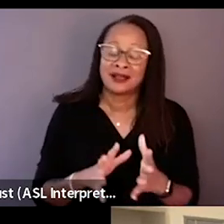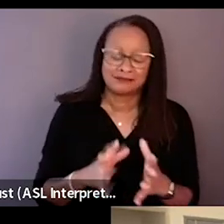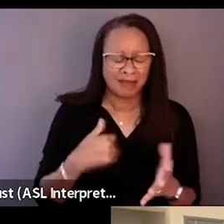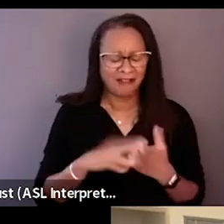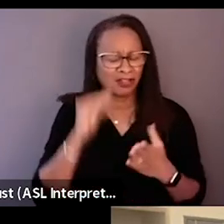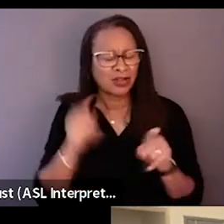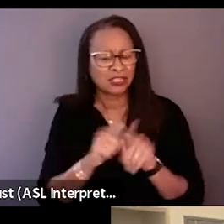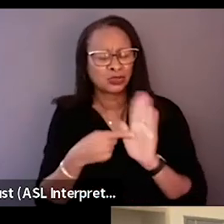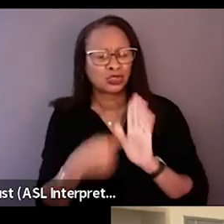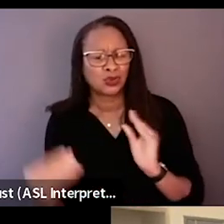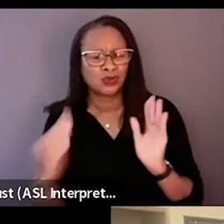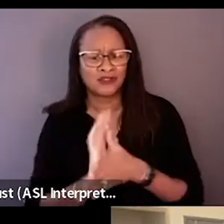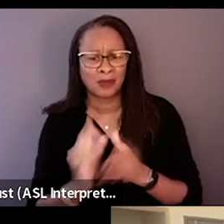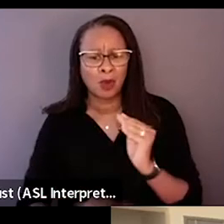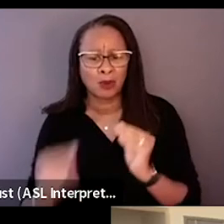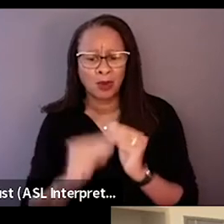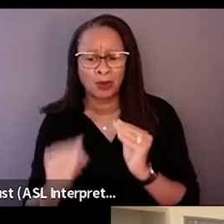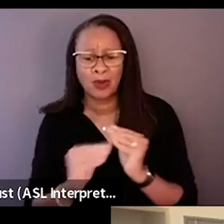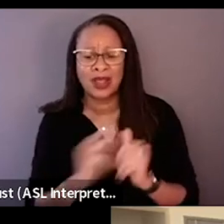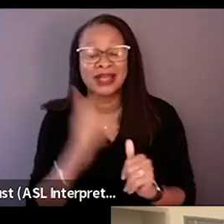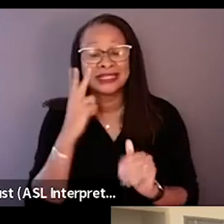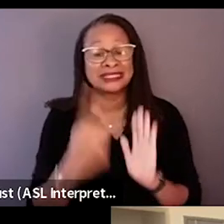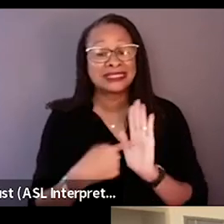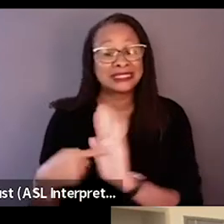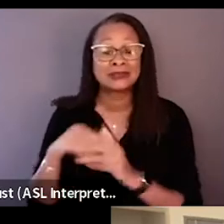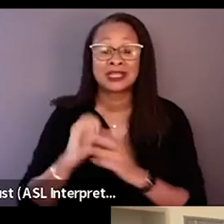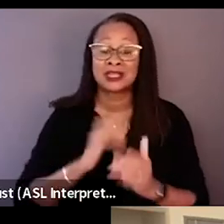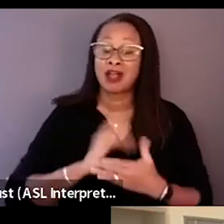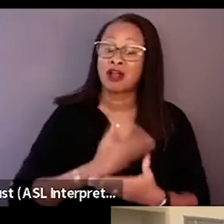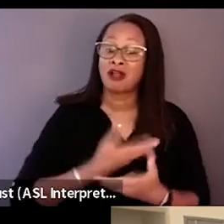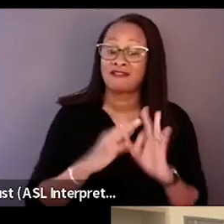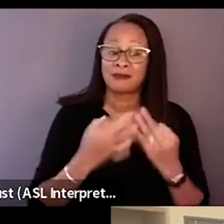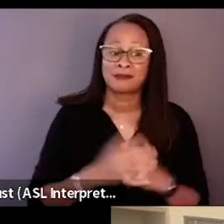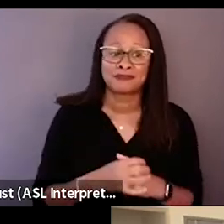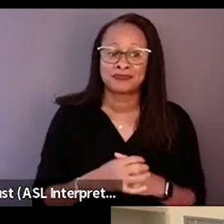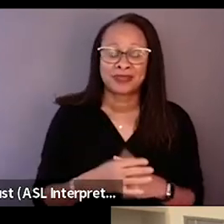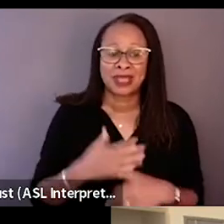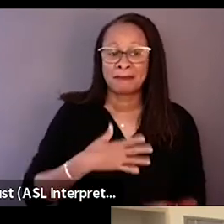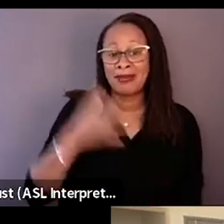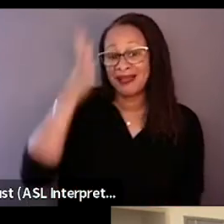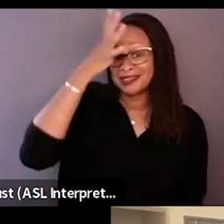the film more and more. They see themselves in our family, Like I have... My dad is just like Chun,